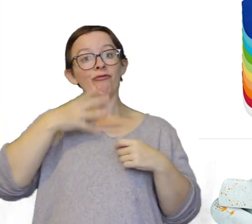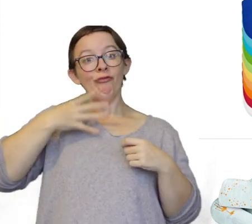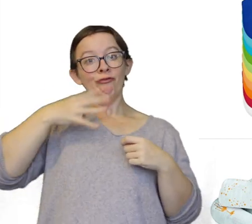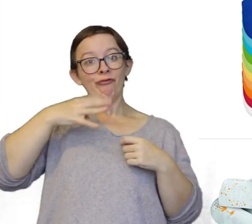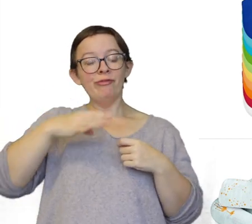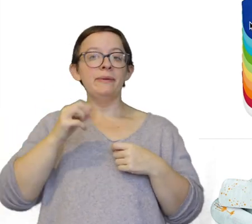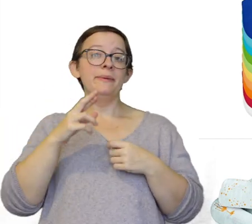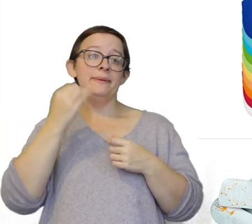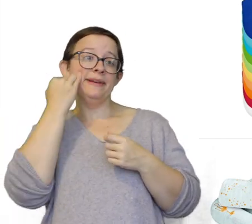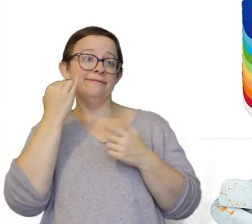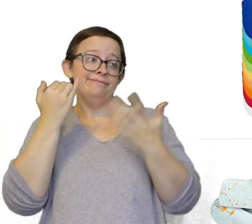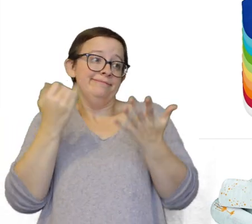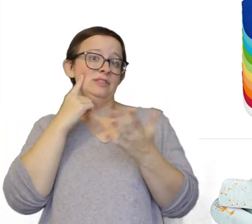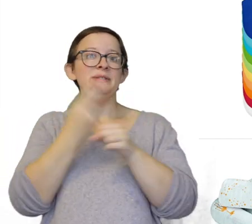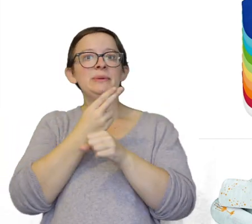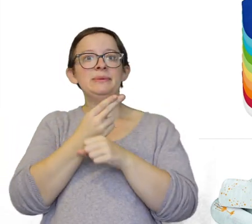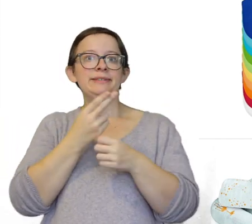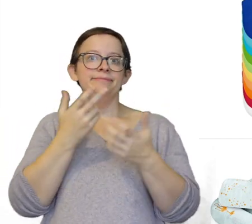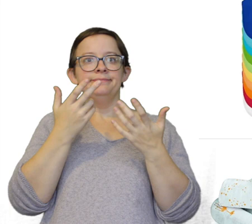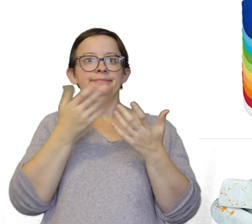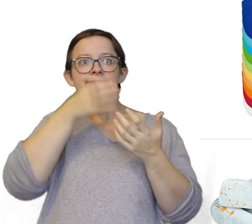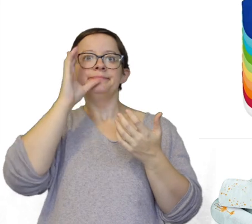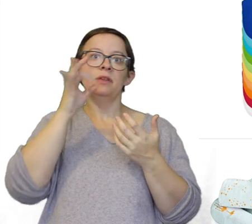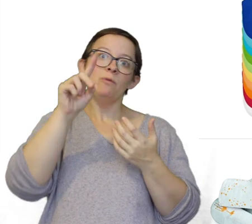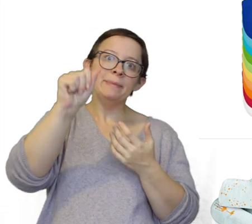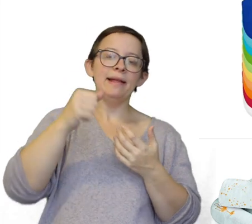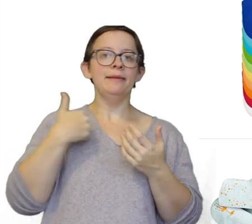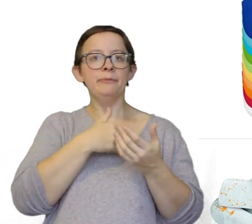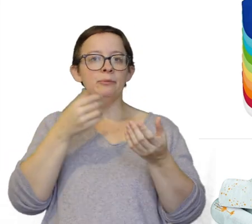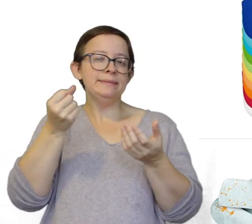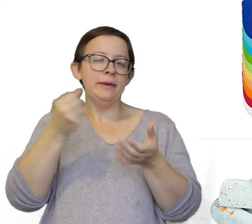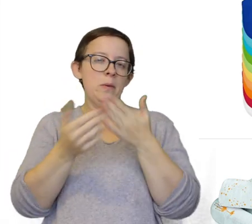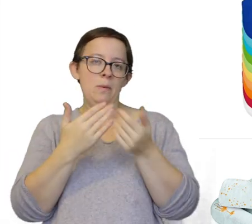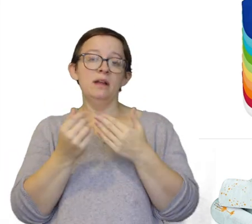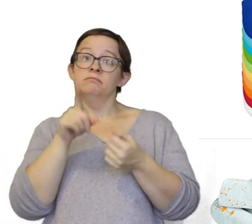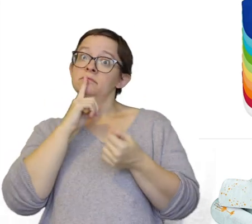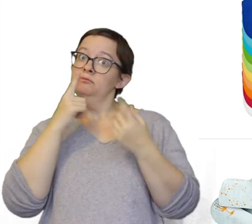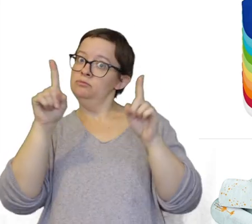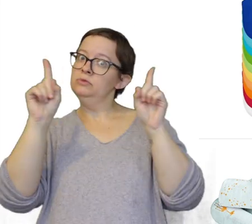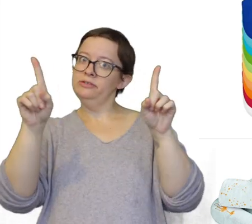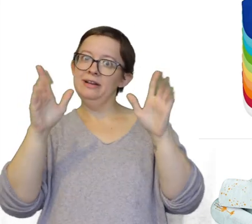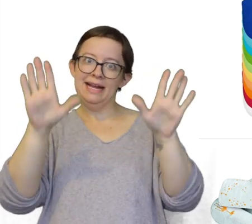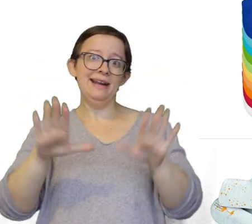or for when they're just you know using like drinking formula, breast milk, whatever that is, these do work really great and they're super cheap.